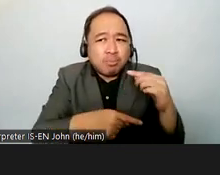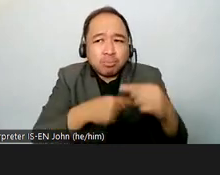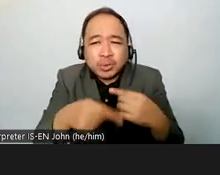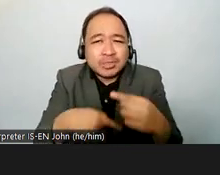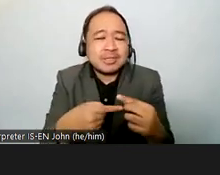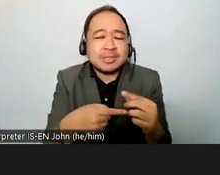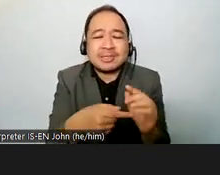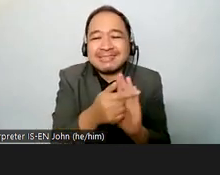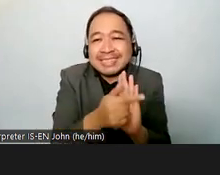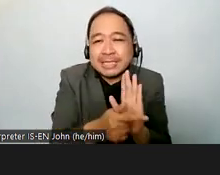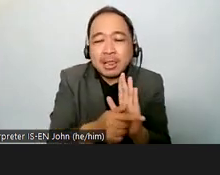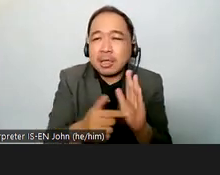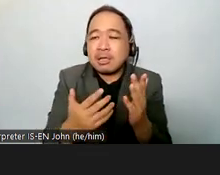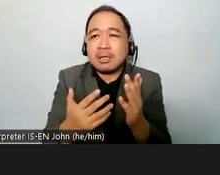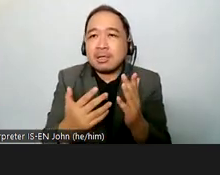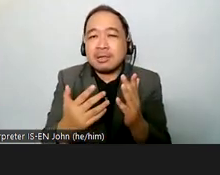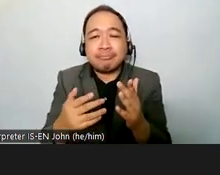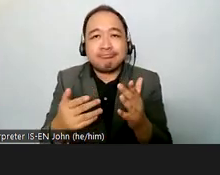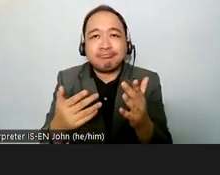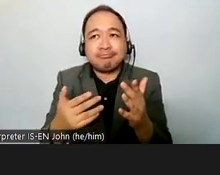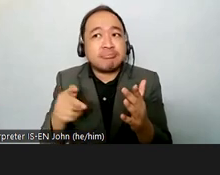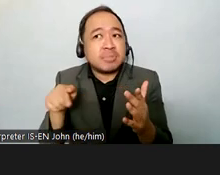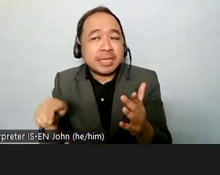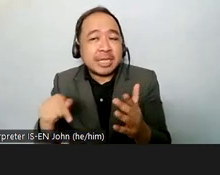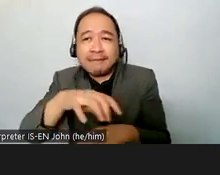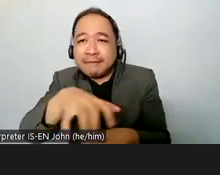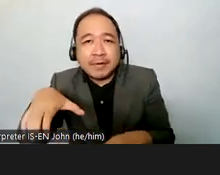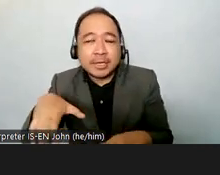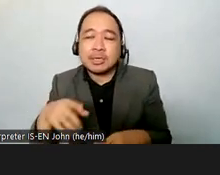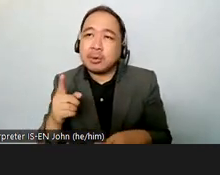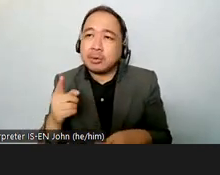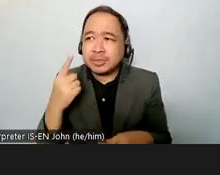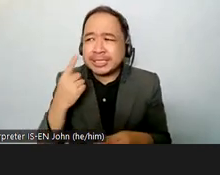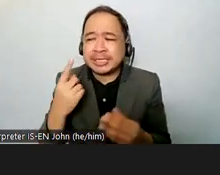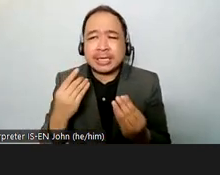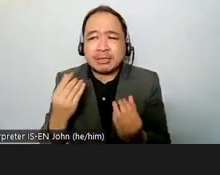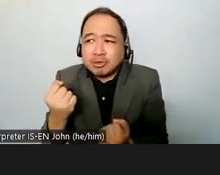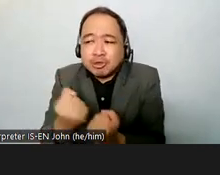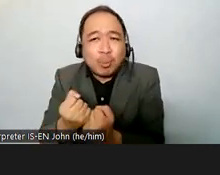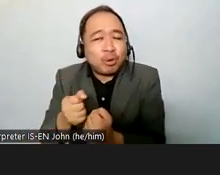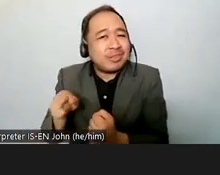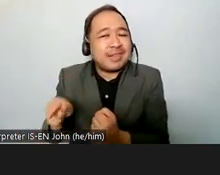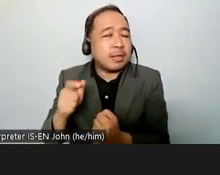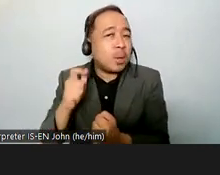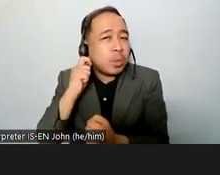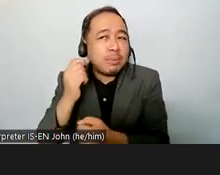against the persistence in negation in negation of these practices as not bad